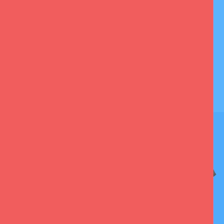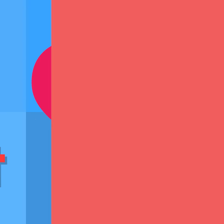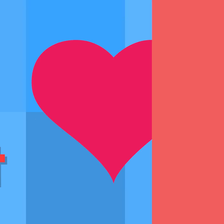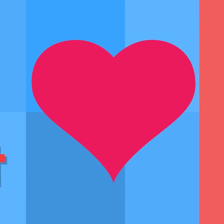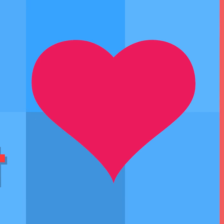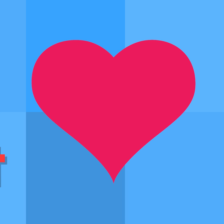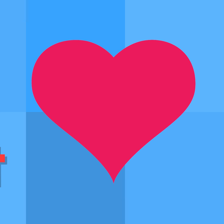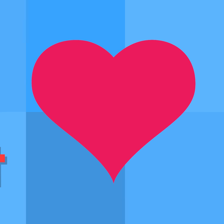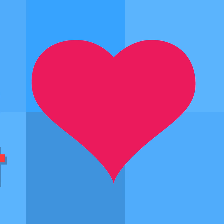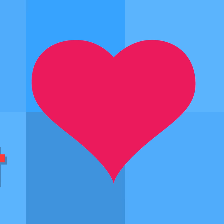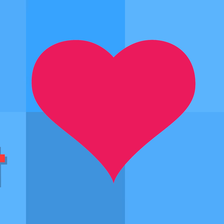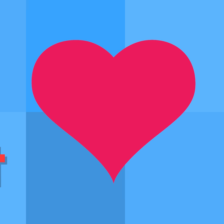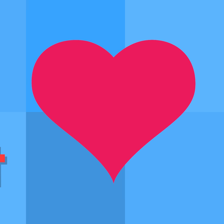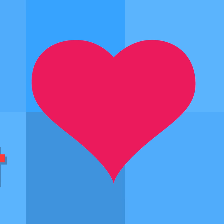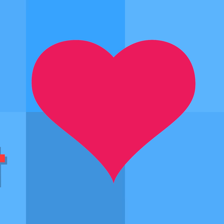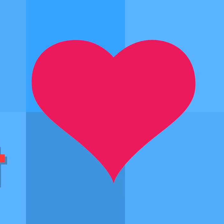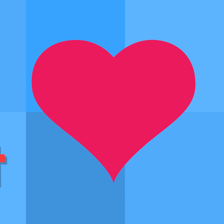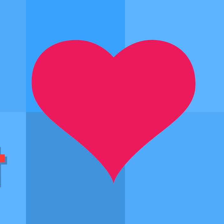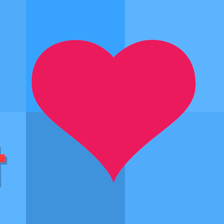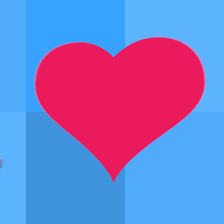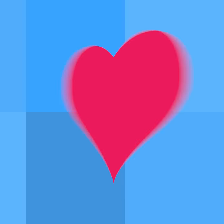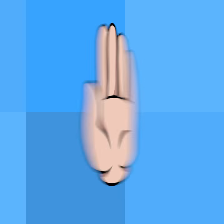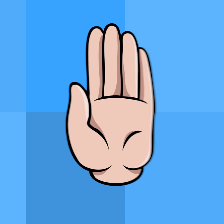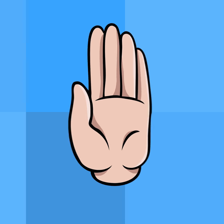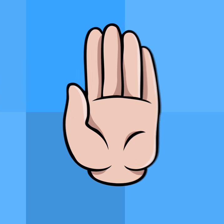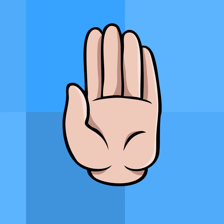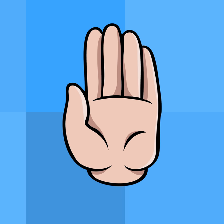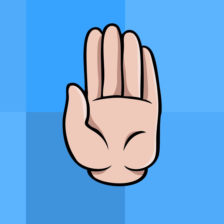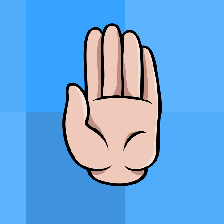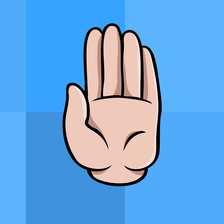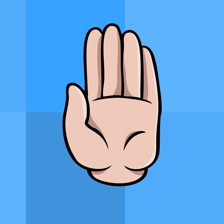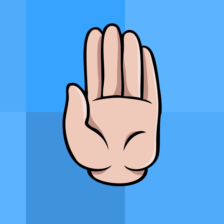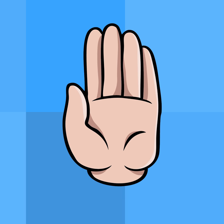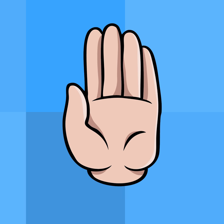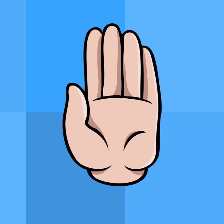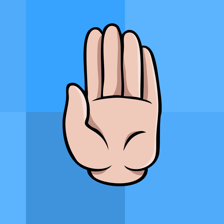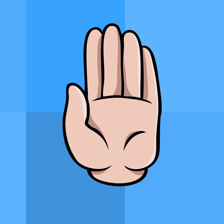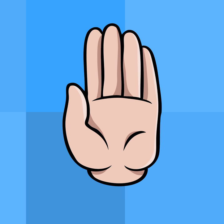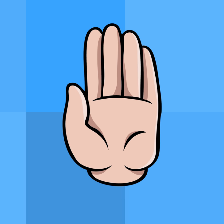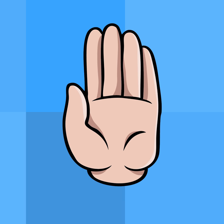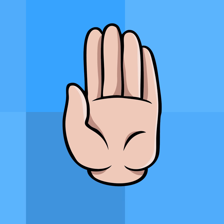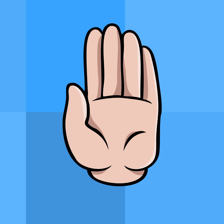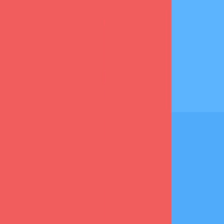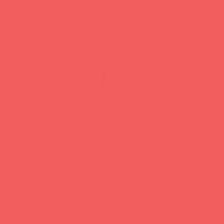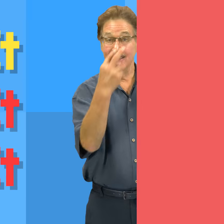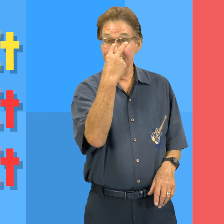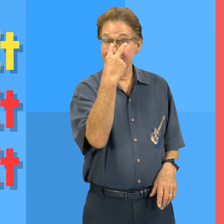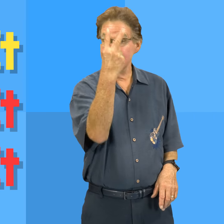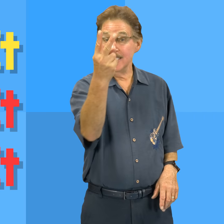/h/ /h/ heart /h/ /h/ hand